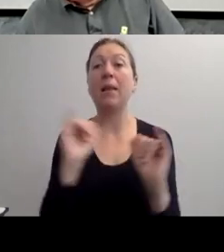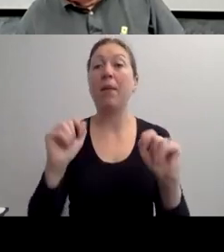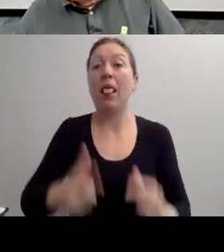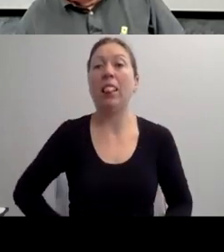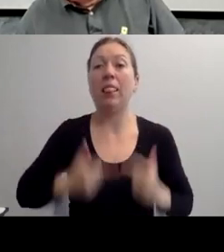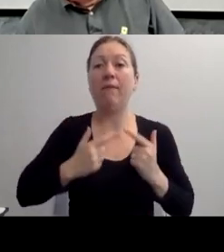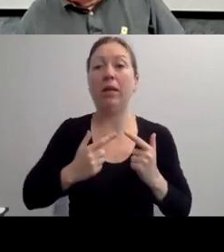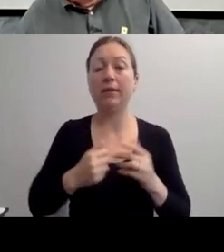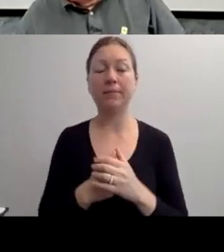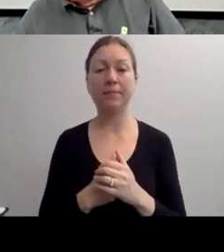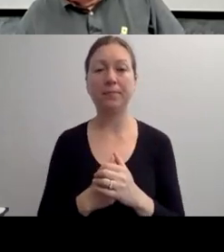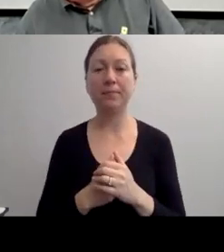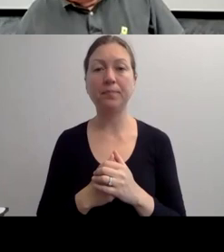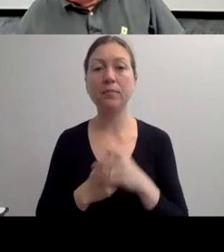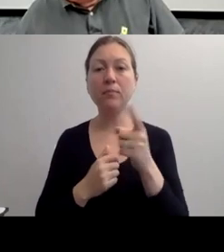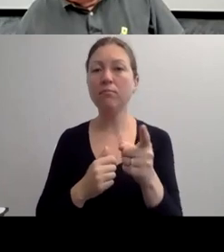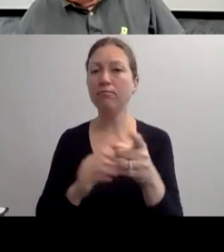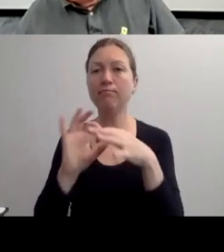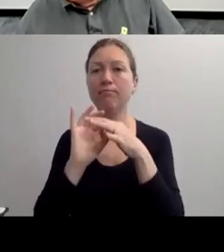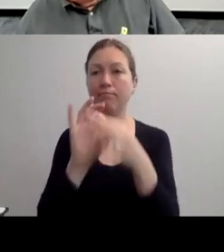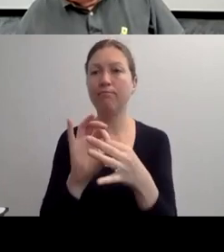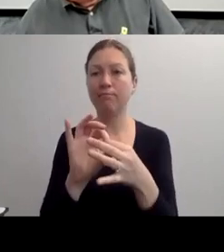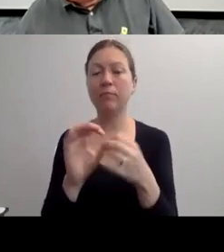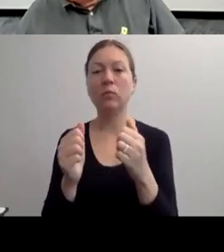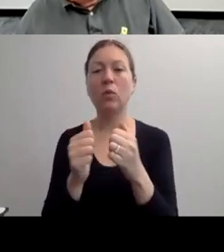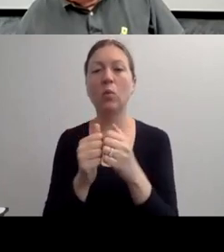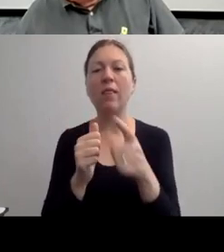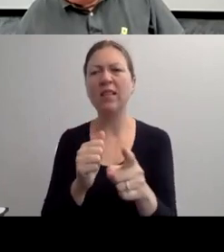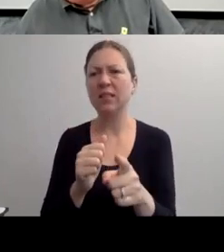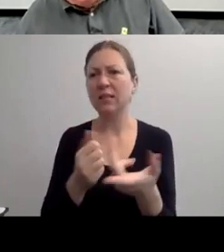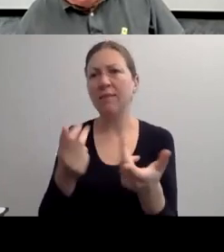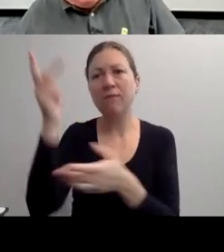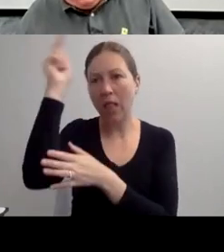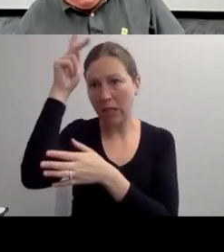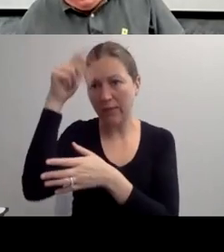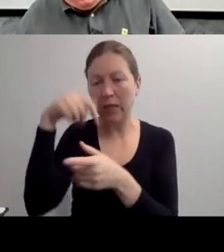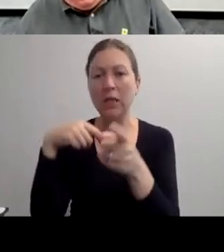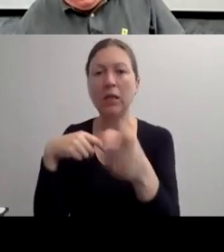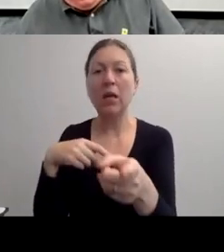AND ALSO DEINSTITUTIONALIZATION OF PEOPLE WITH DISABILITIES."